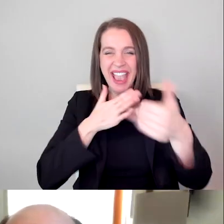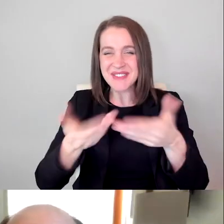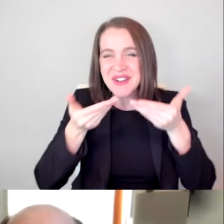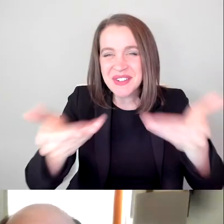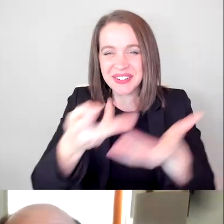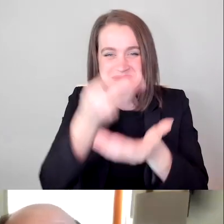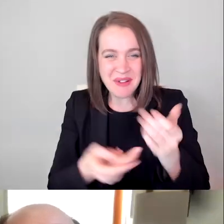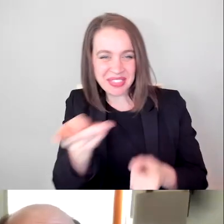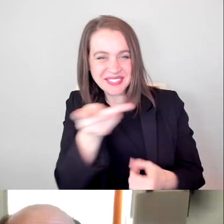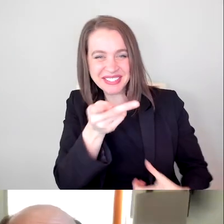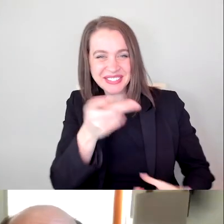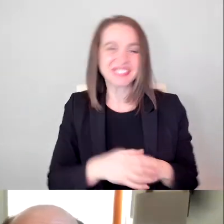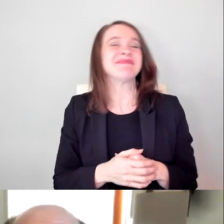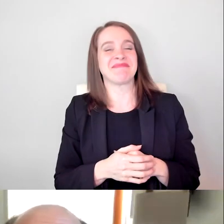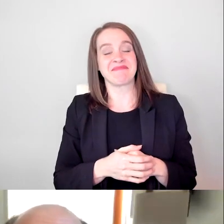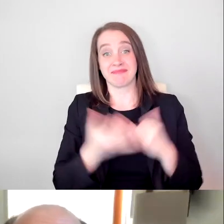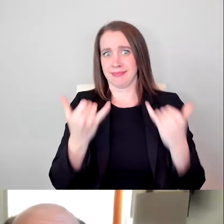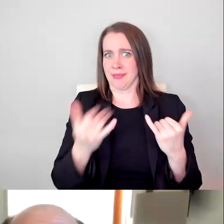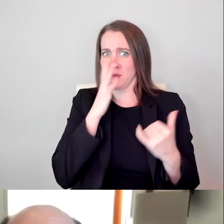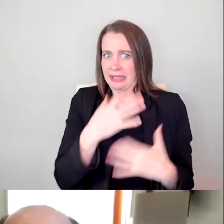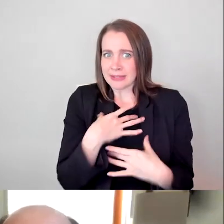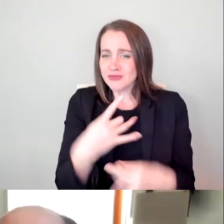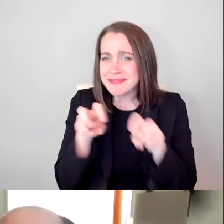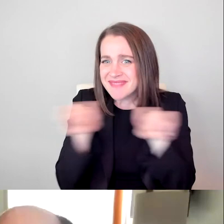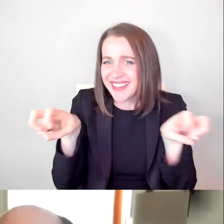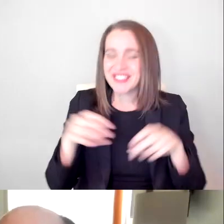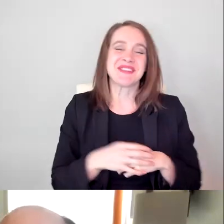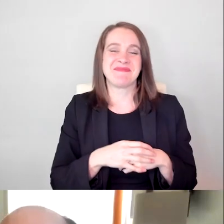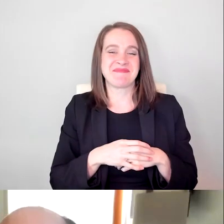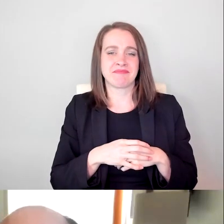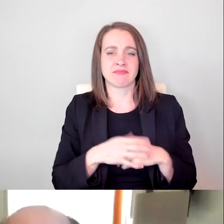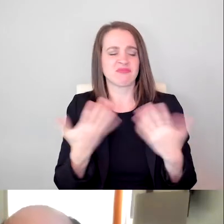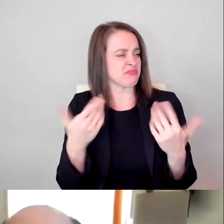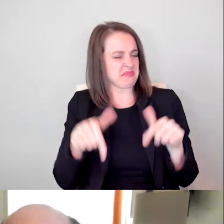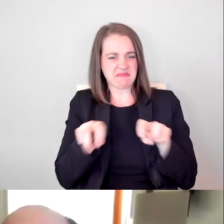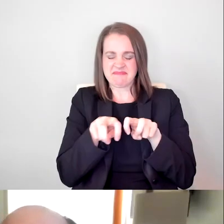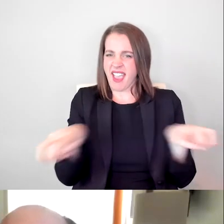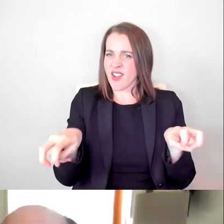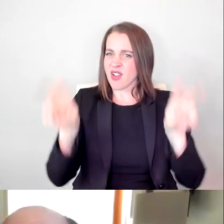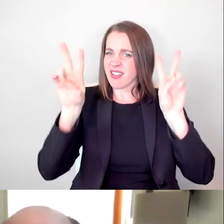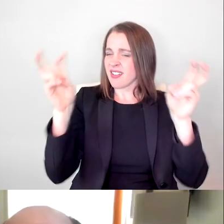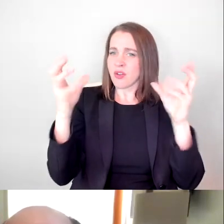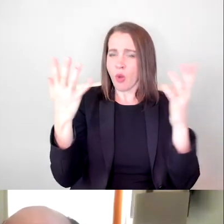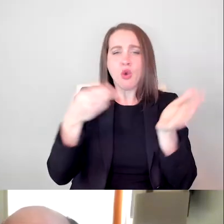We have a very interesting panel, the panel, let's call it this: Authentic Representation: Why It Matters And How Far We Have Come.